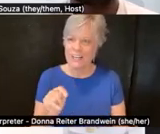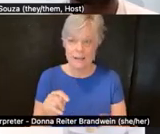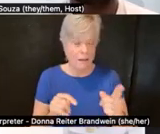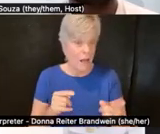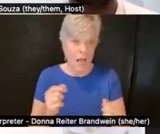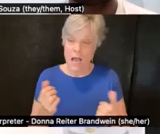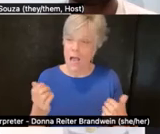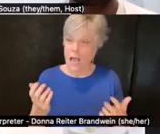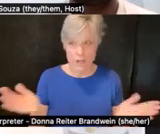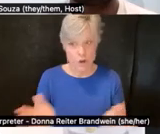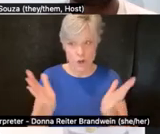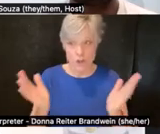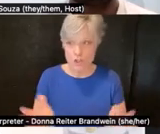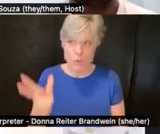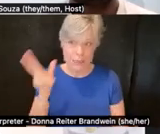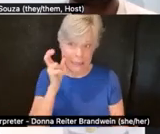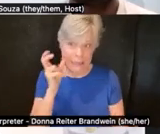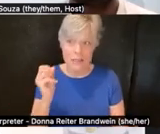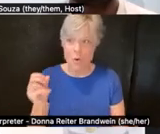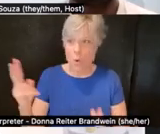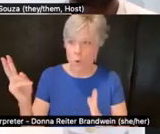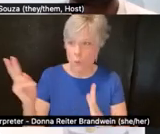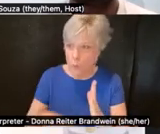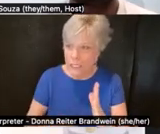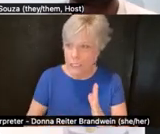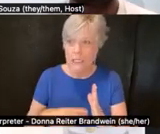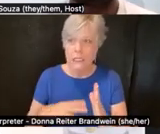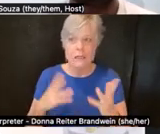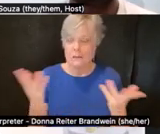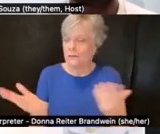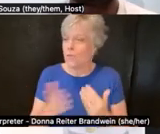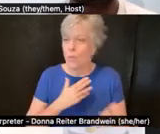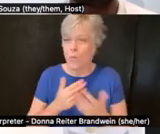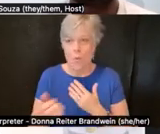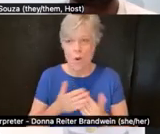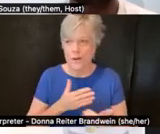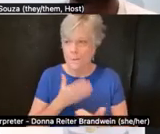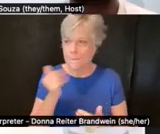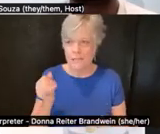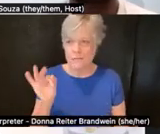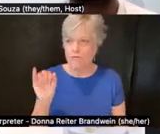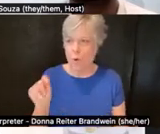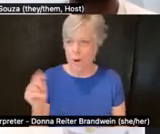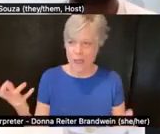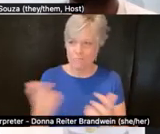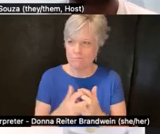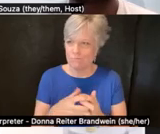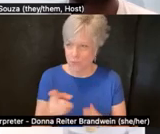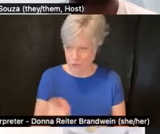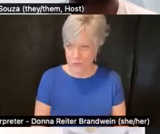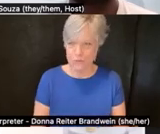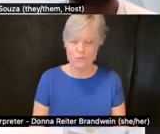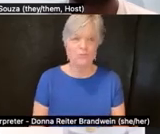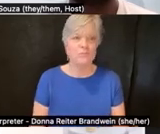auditorially, and whatever means work best and most conveniently and most applicably for everyone's access needs